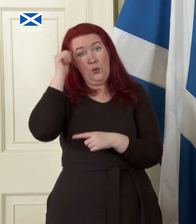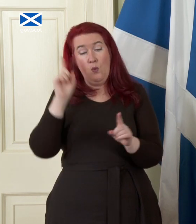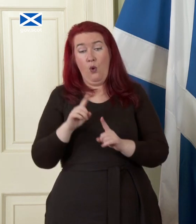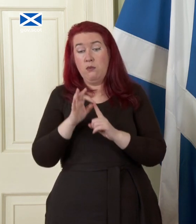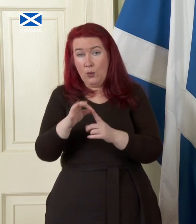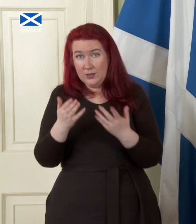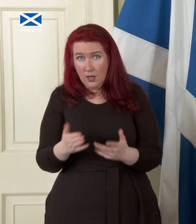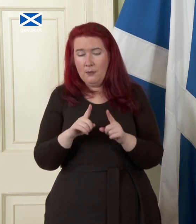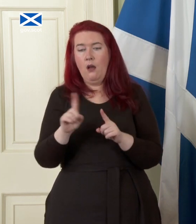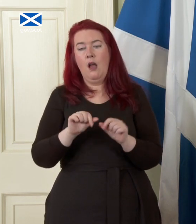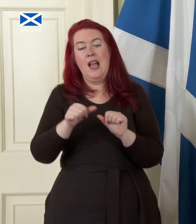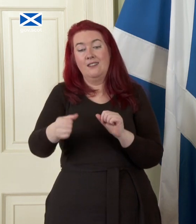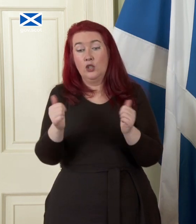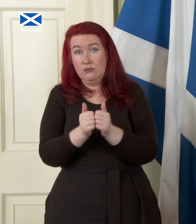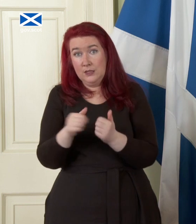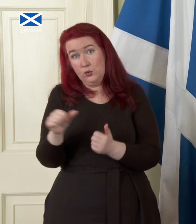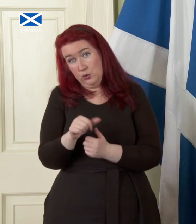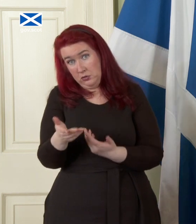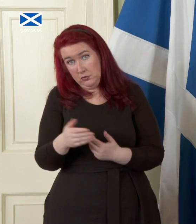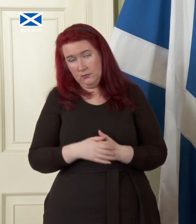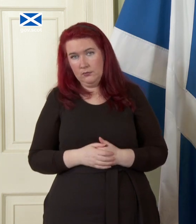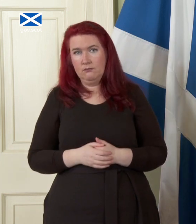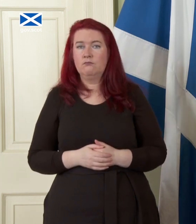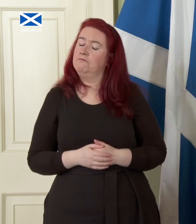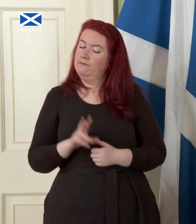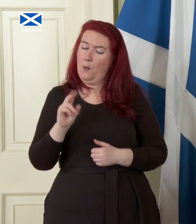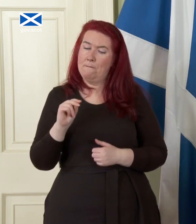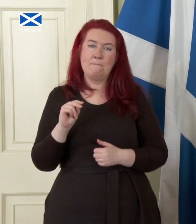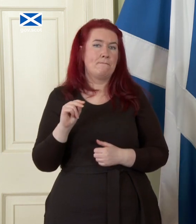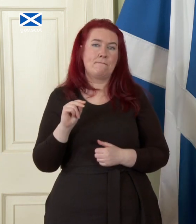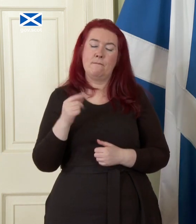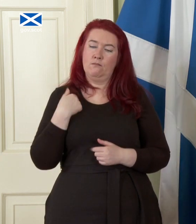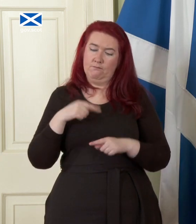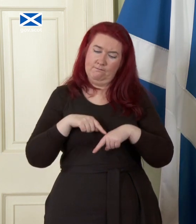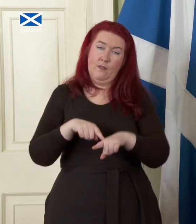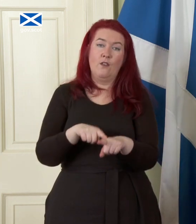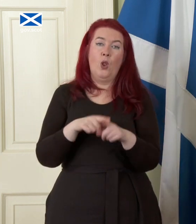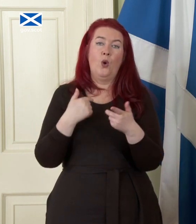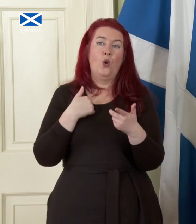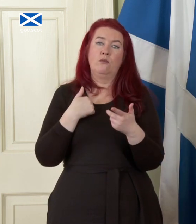actually agreed after that period. No we're going to stick to the precedent from 2014